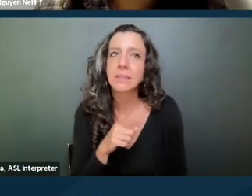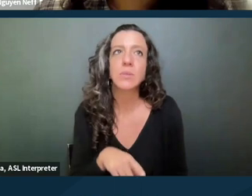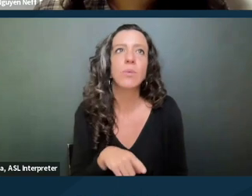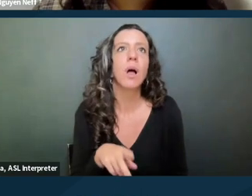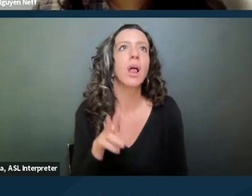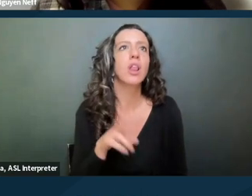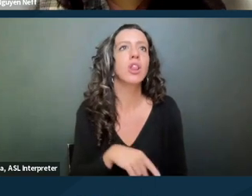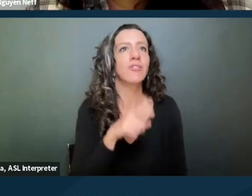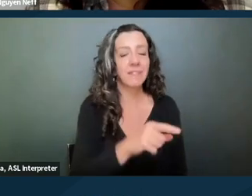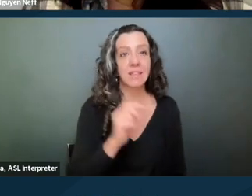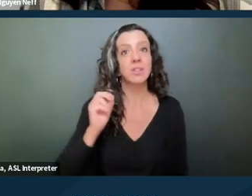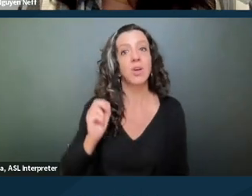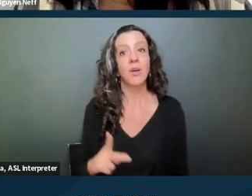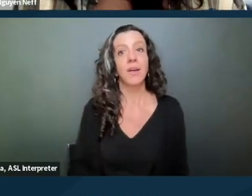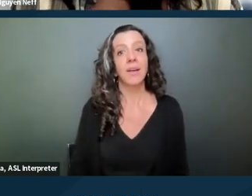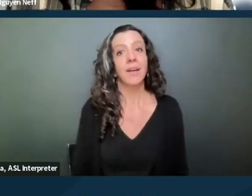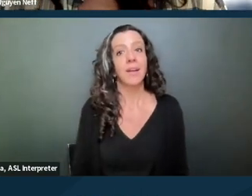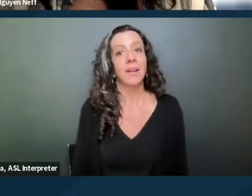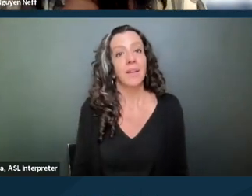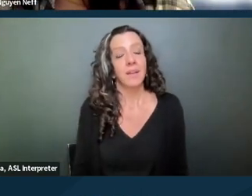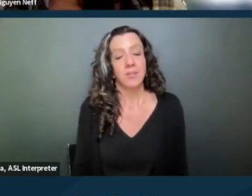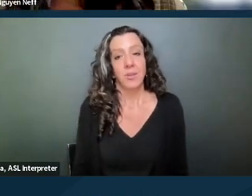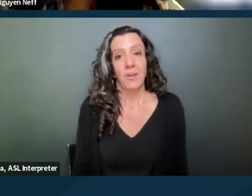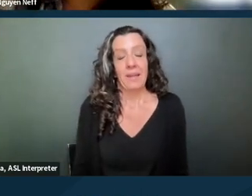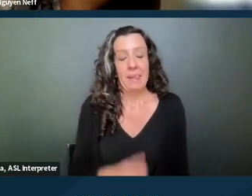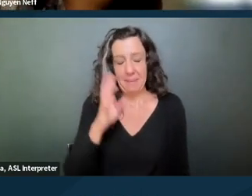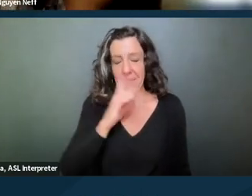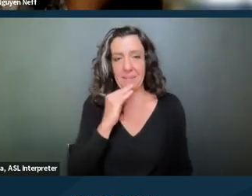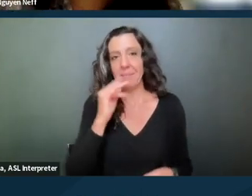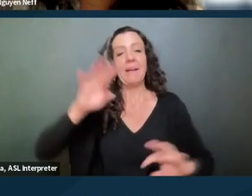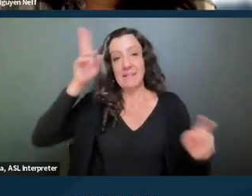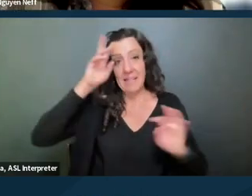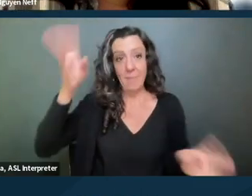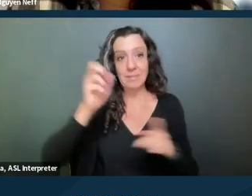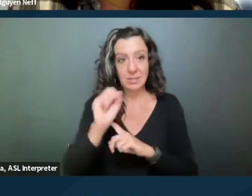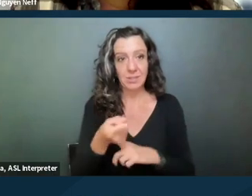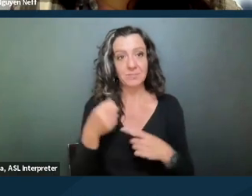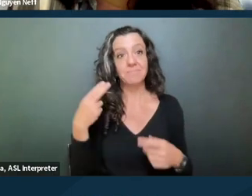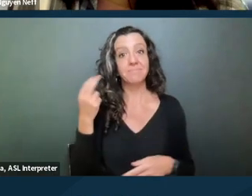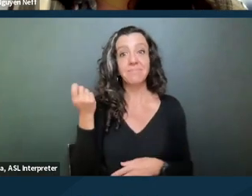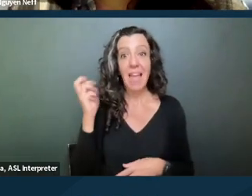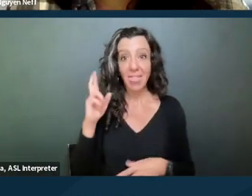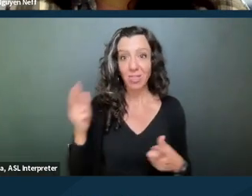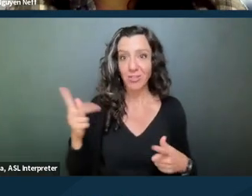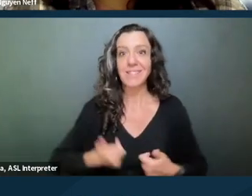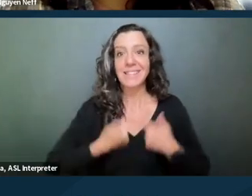So the hypothetical is, Heather has lived in her apartment for 10 years